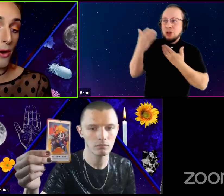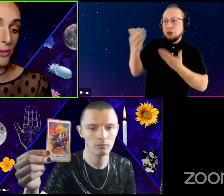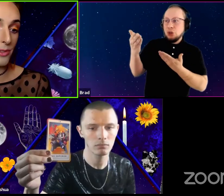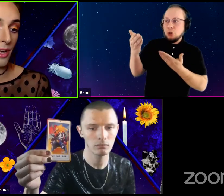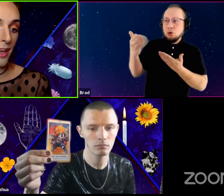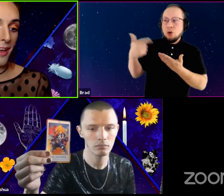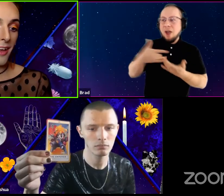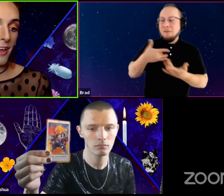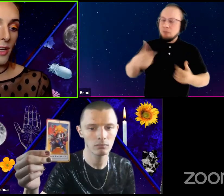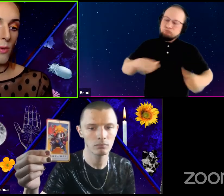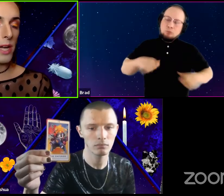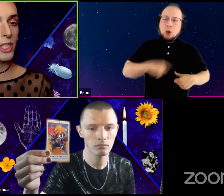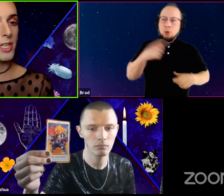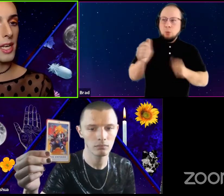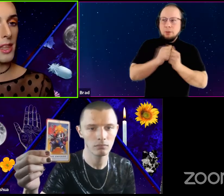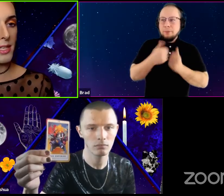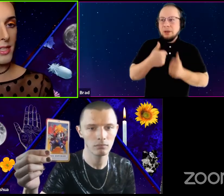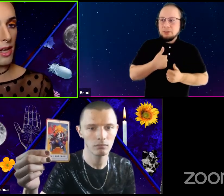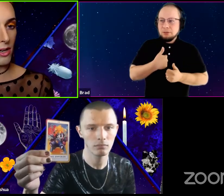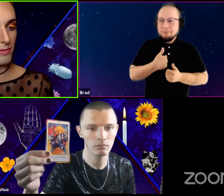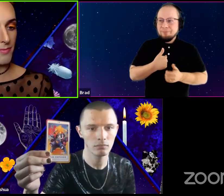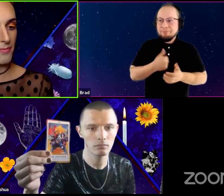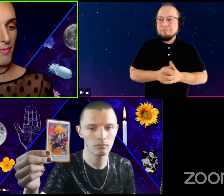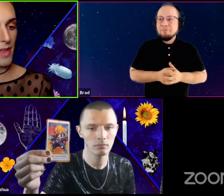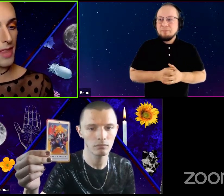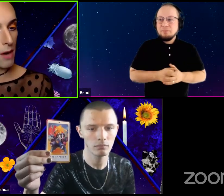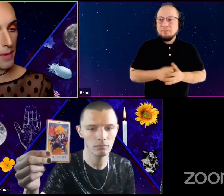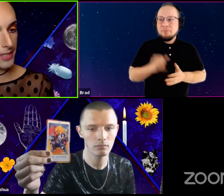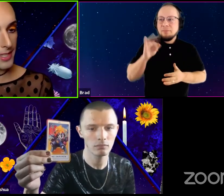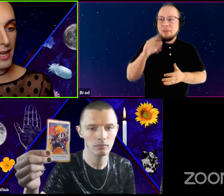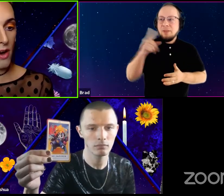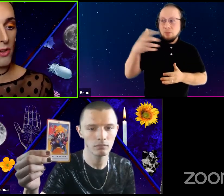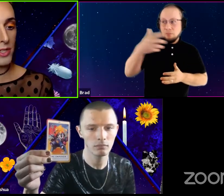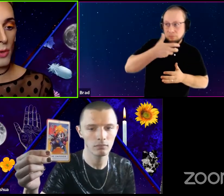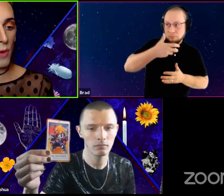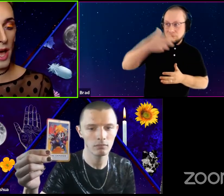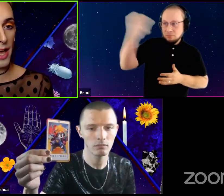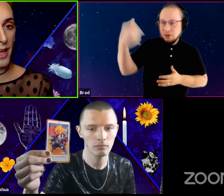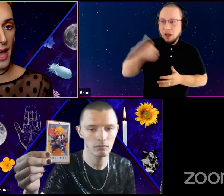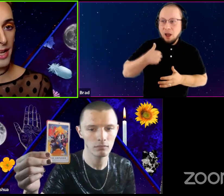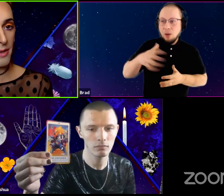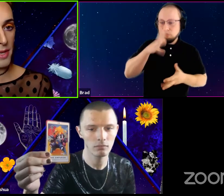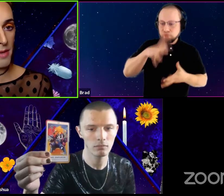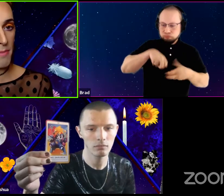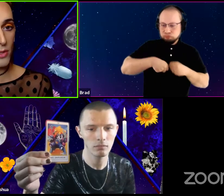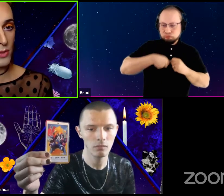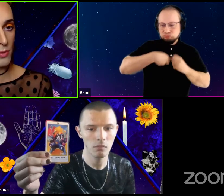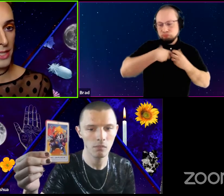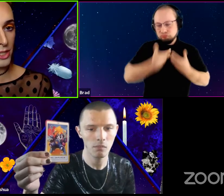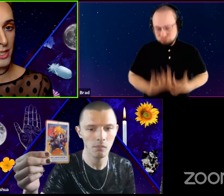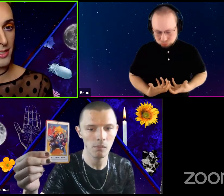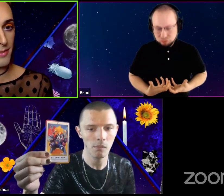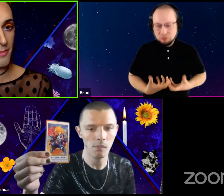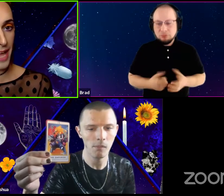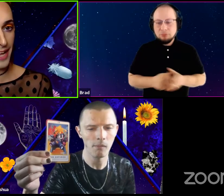Wretched and this alone, that thou may take all this away, and me most wretched make.